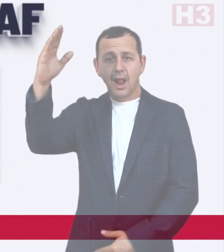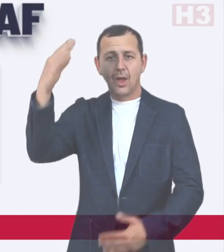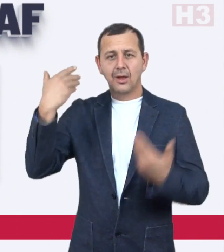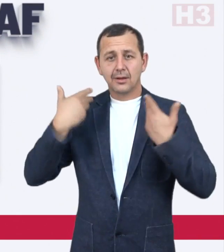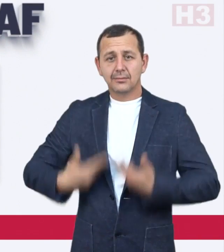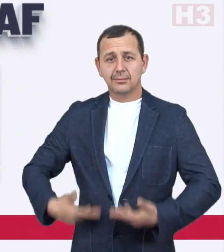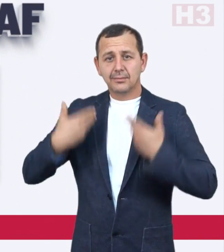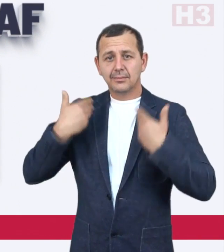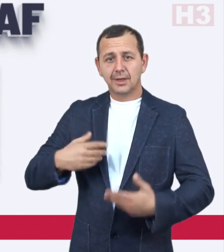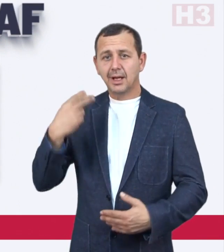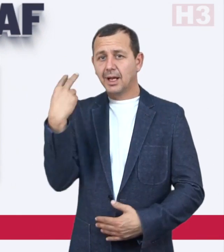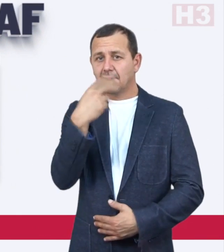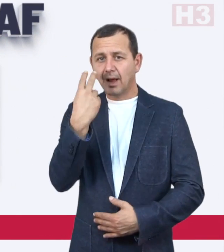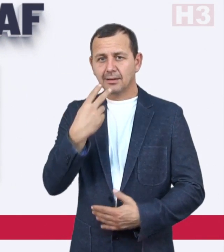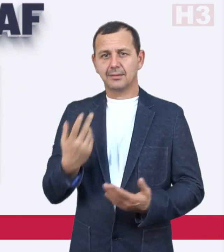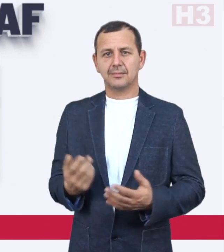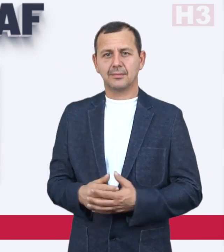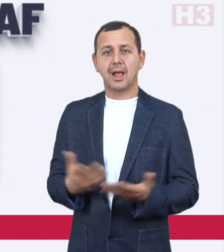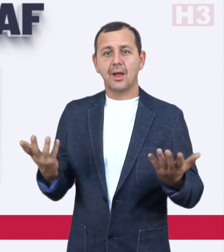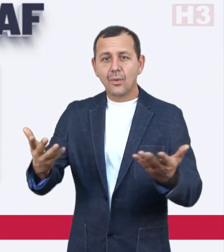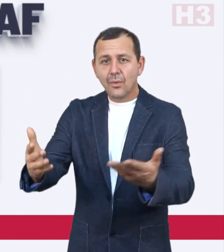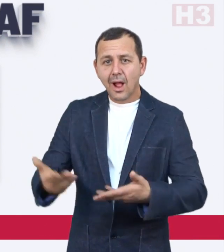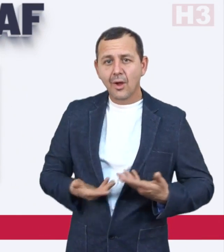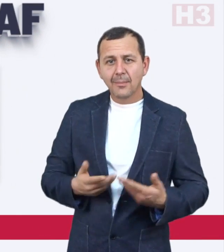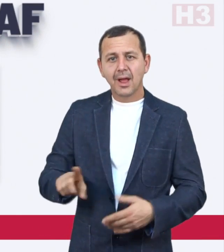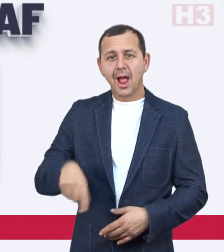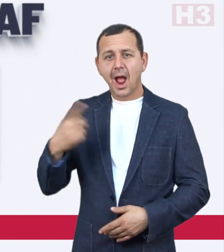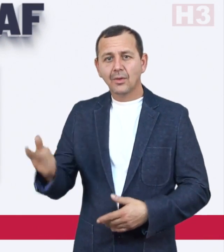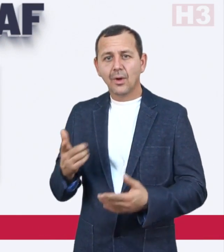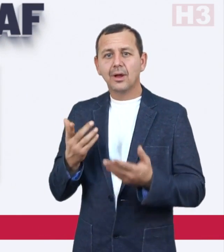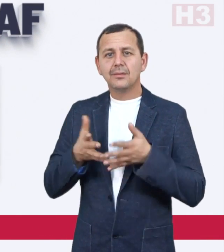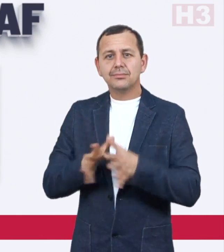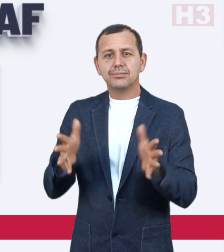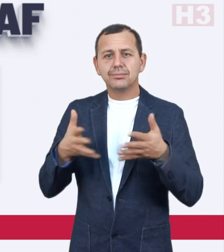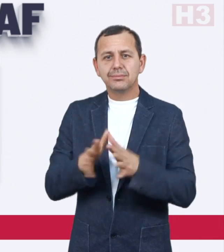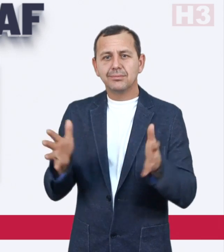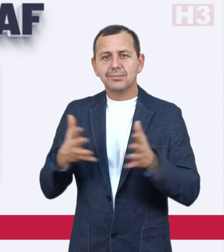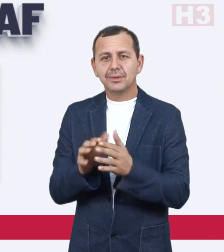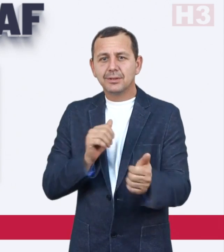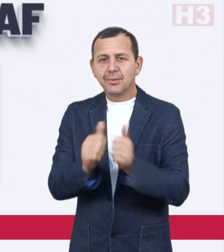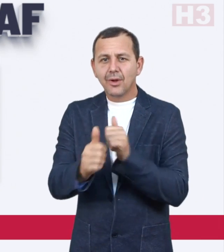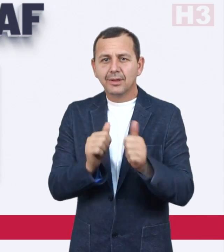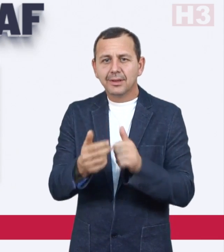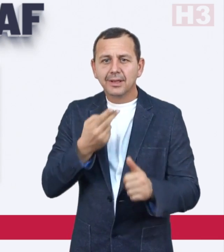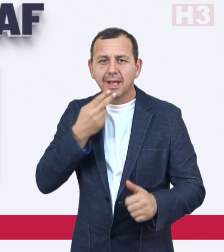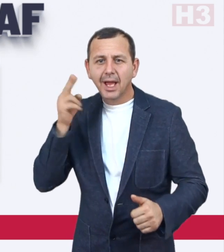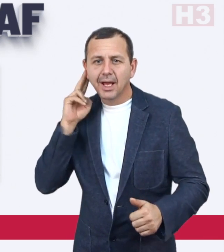Hello, my name is Ivan Burgov, and welcome to another episode of Sports Deaf!